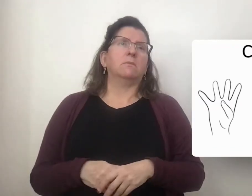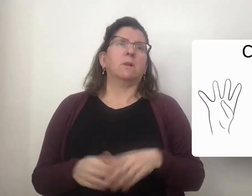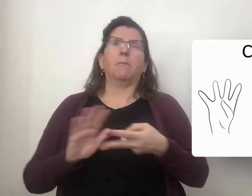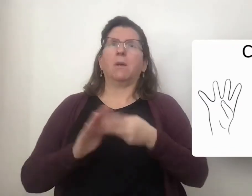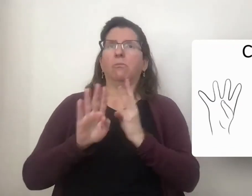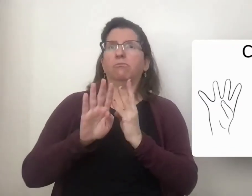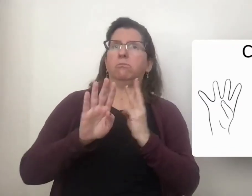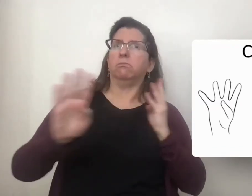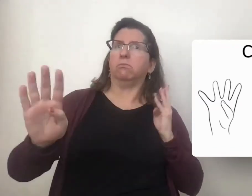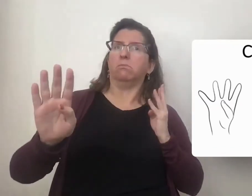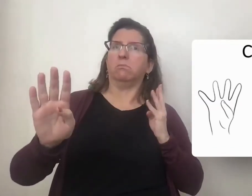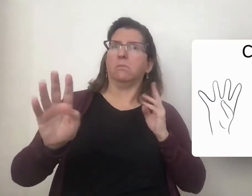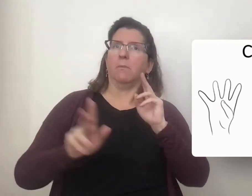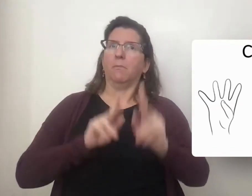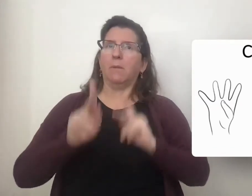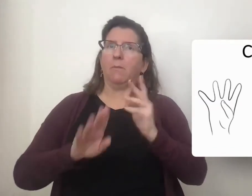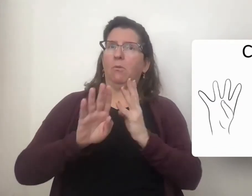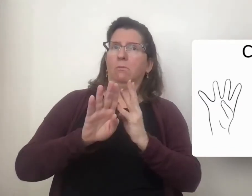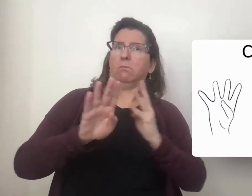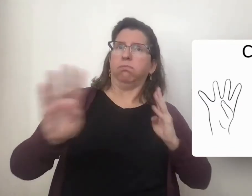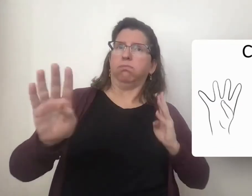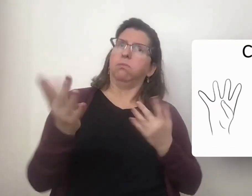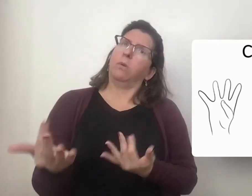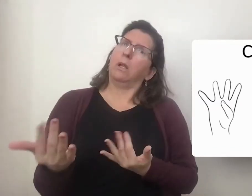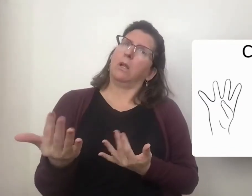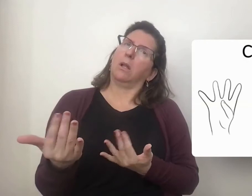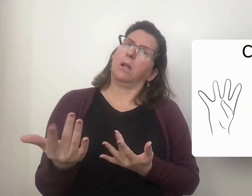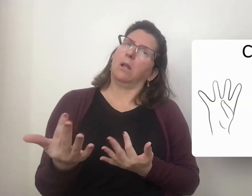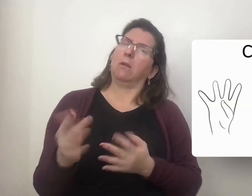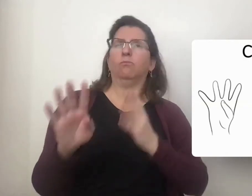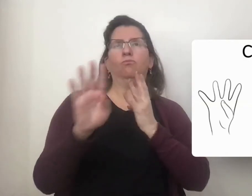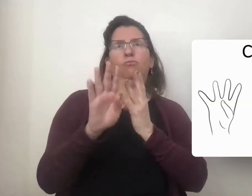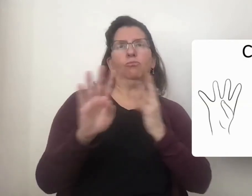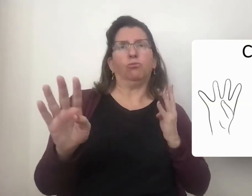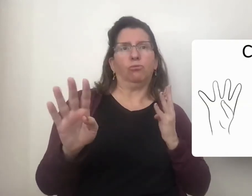It's also used frequently to represent people in a lineup, in a queue for something.